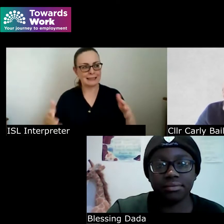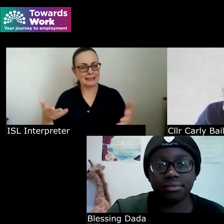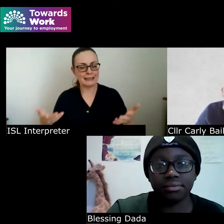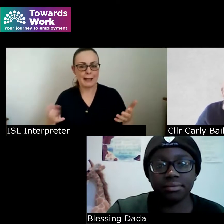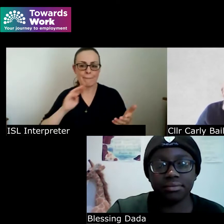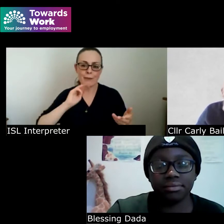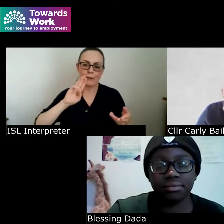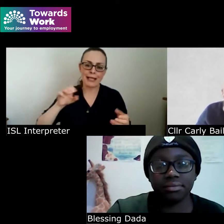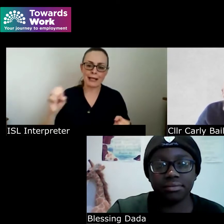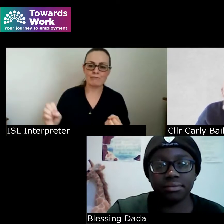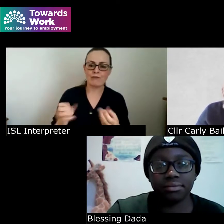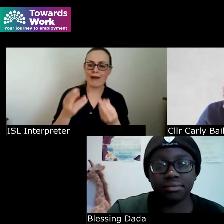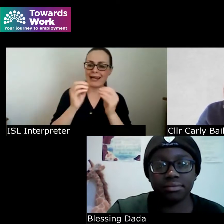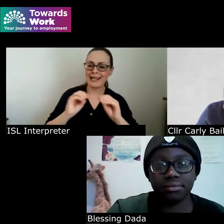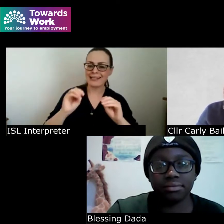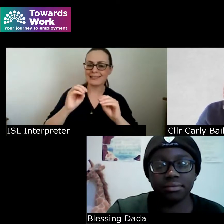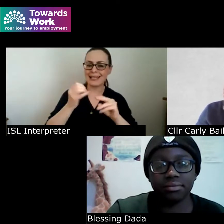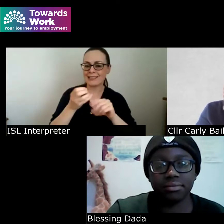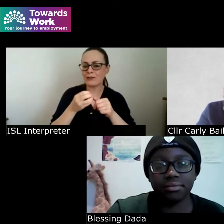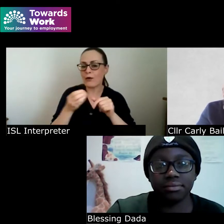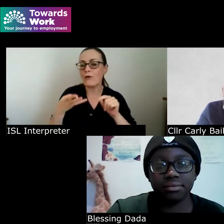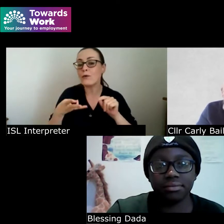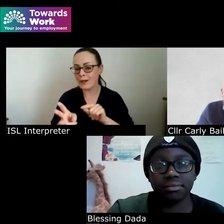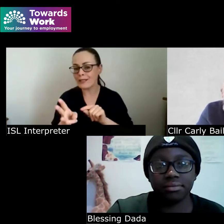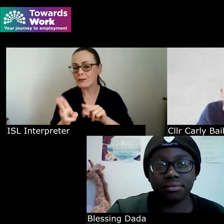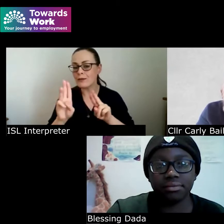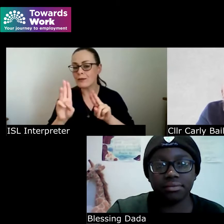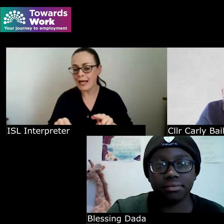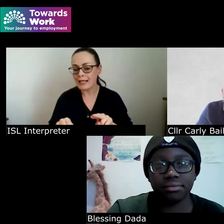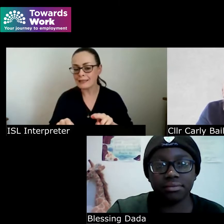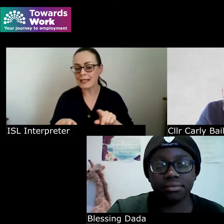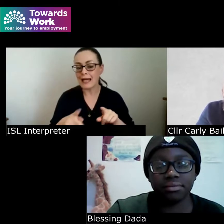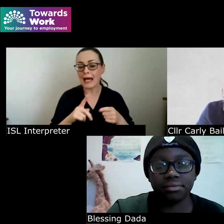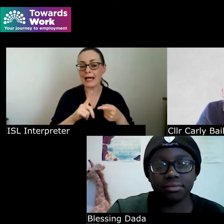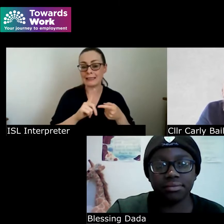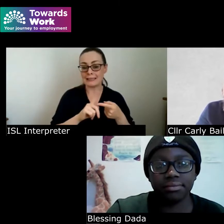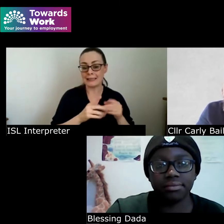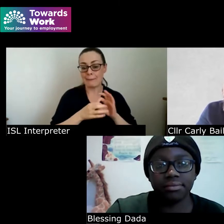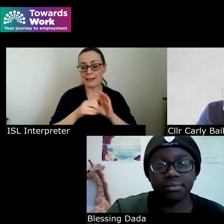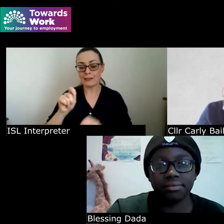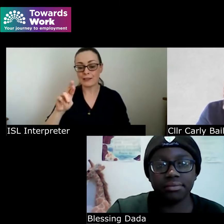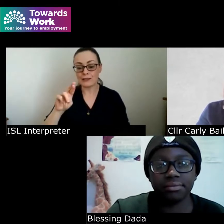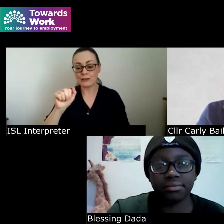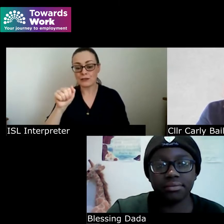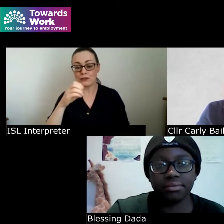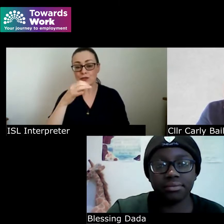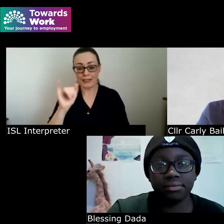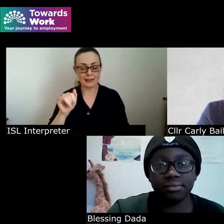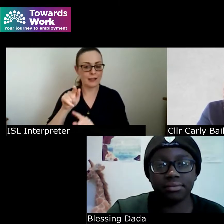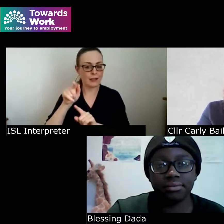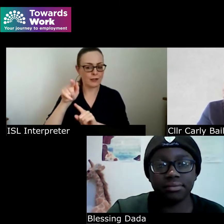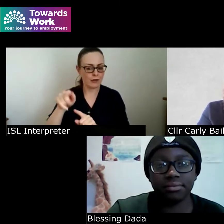in other ways it can be done and then with Tracy I mean your positivity I everybody should I hope